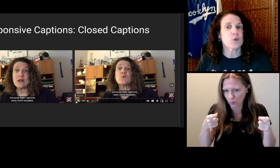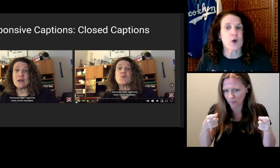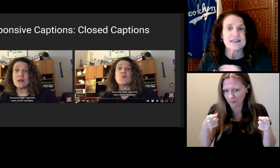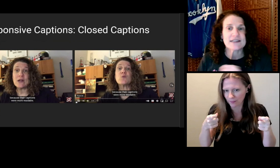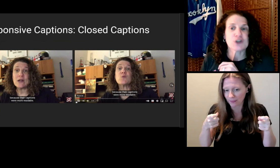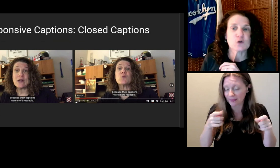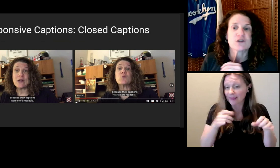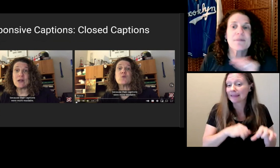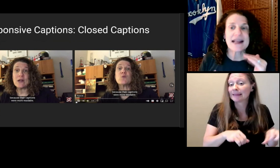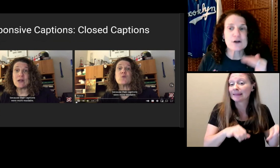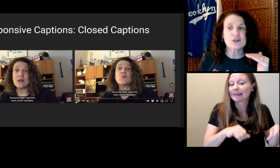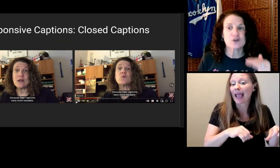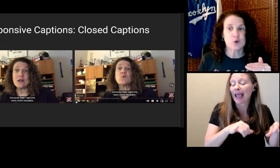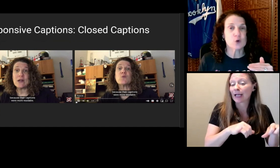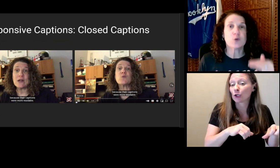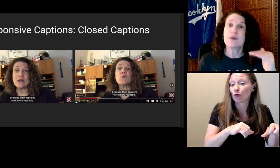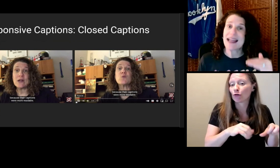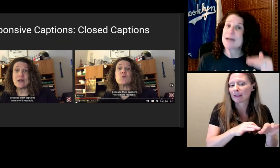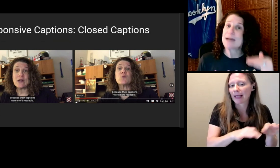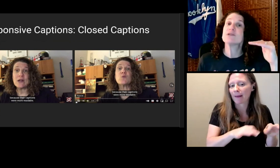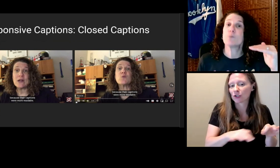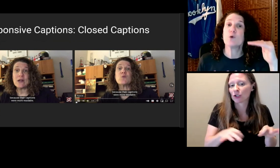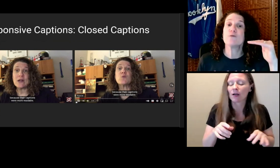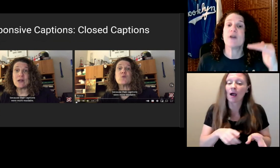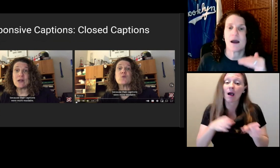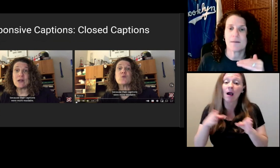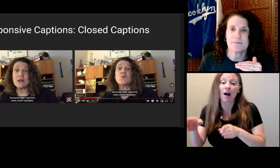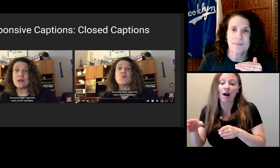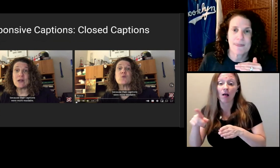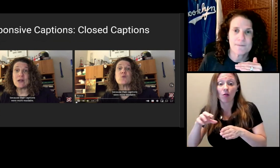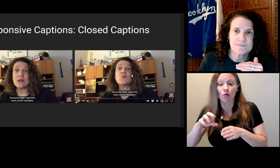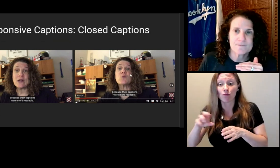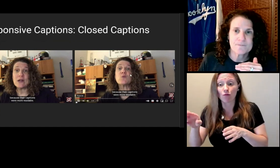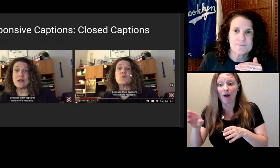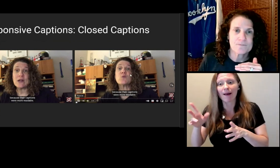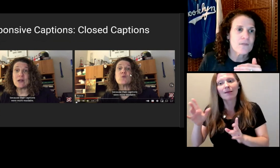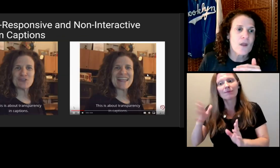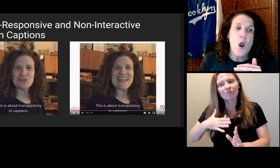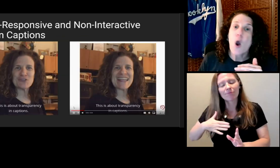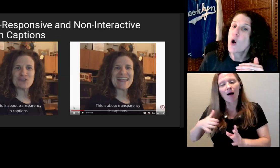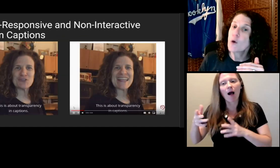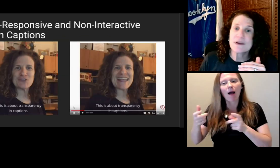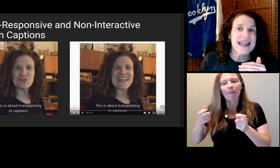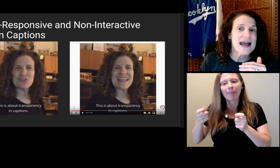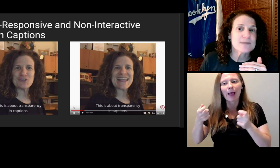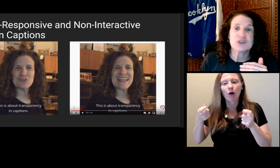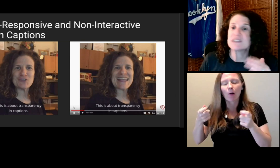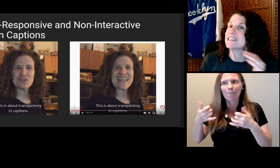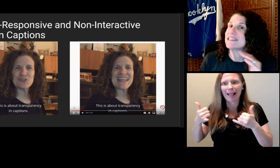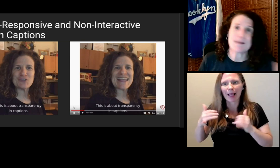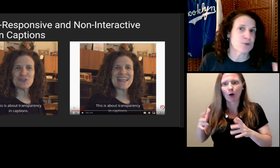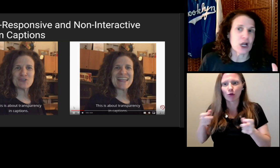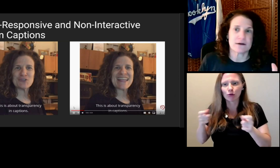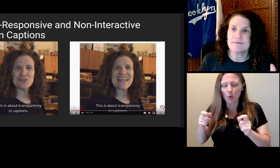The right shows the player controls with the captions moved up. Open captions stay put.